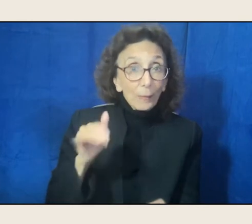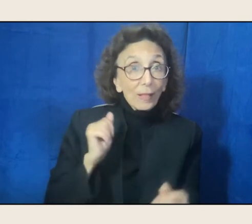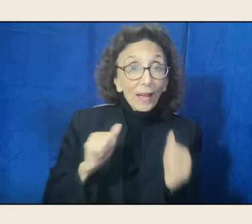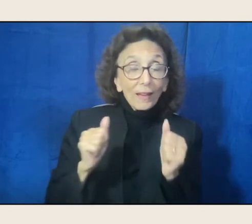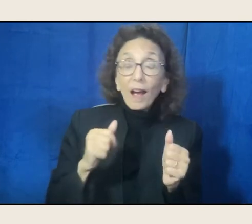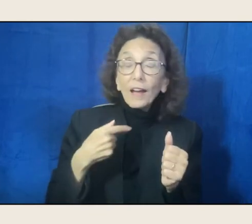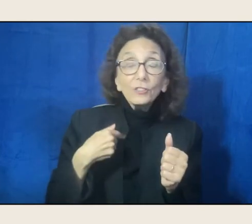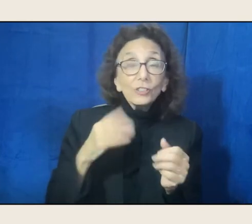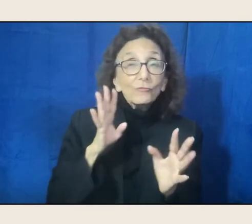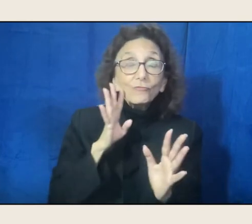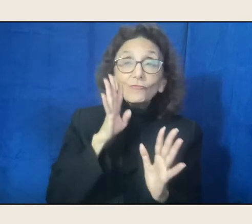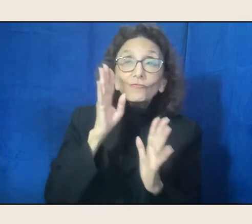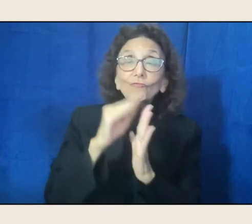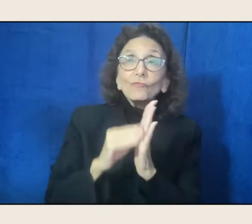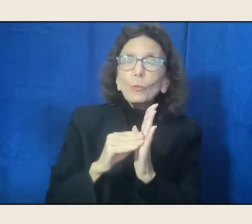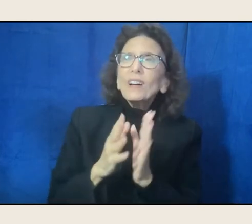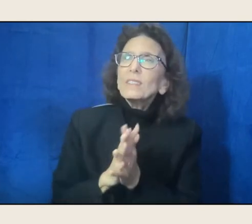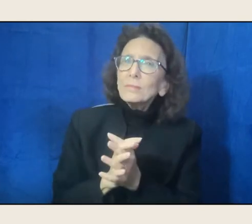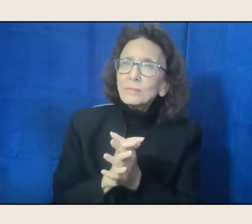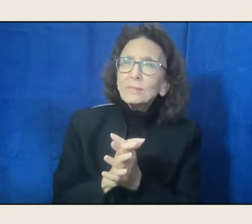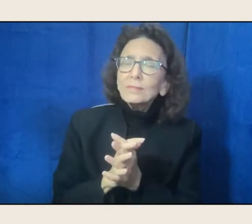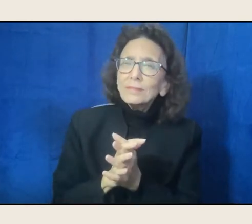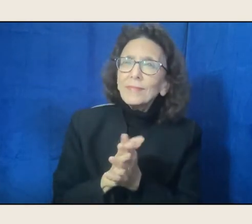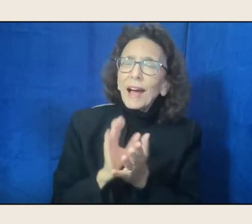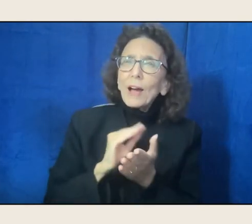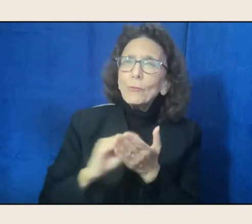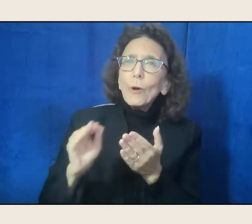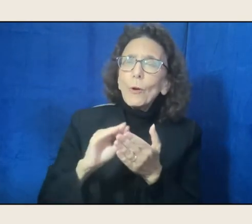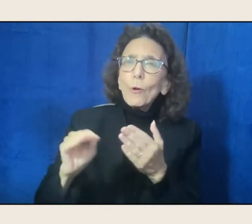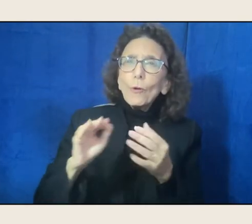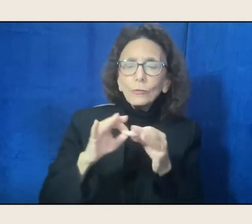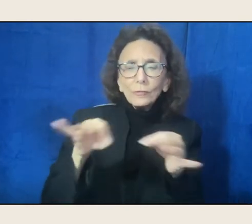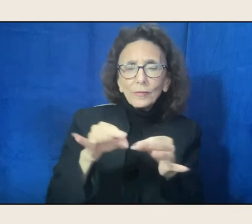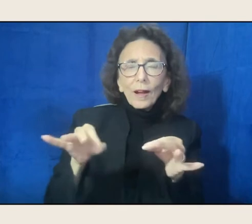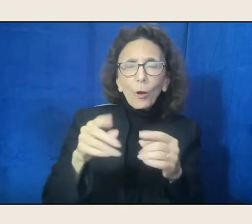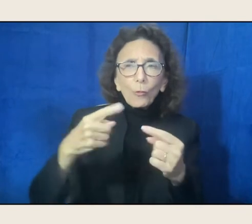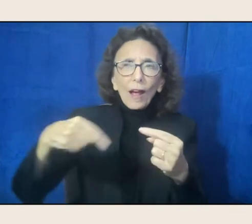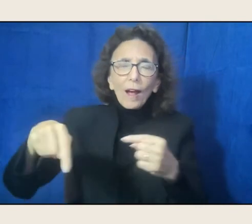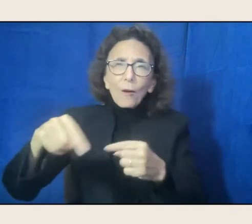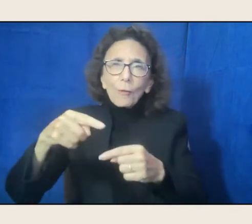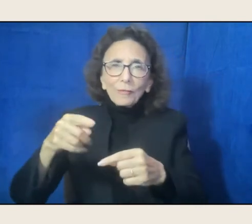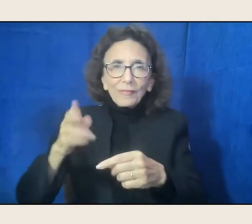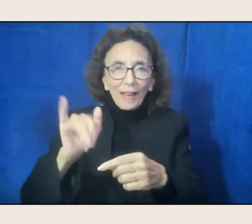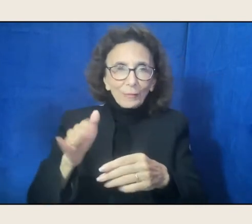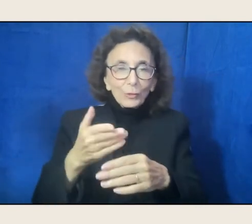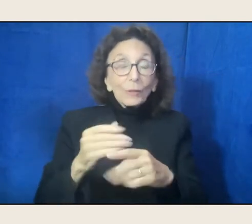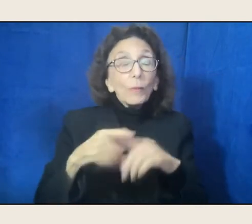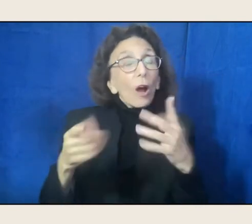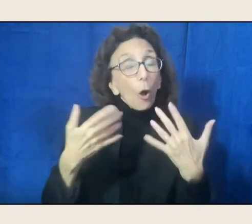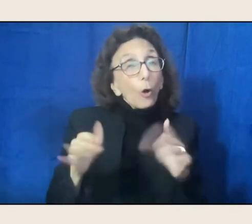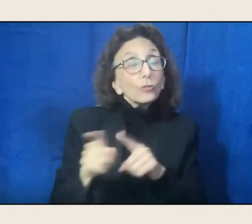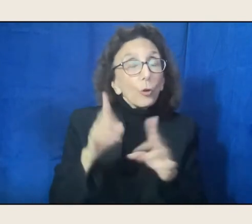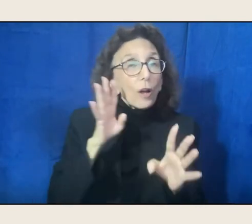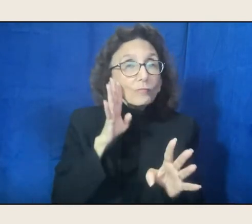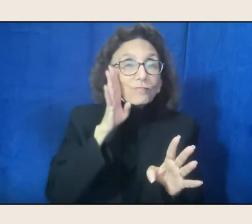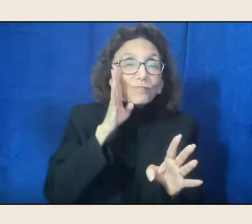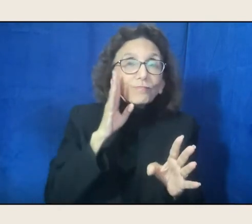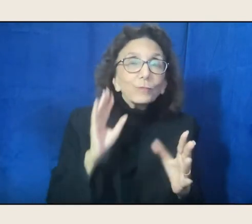I guess I did kind of write around the music, although I did write some music to go with musical interludes and so on,